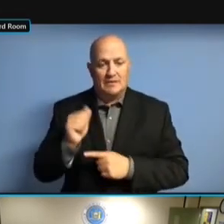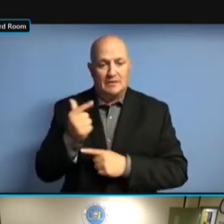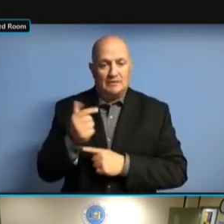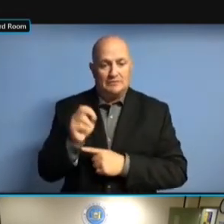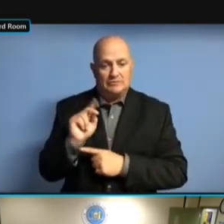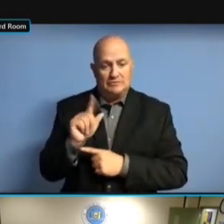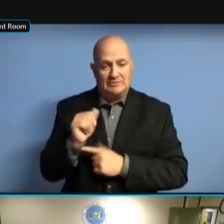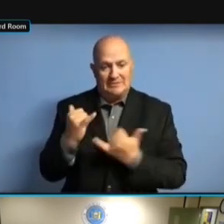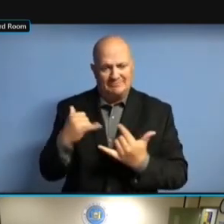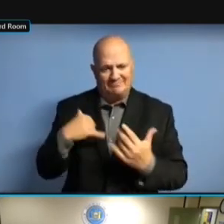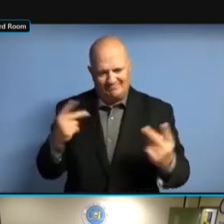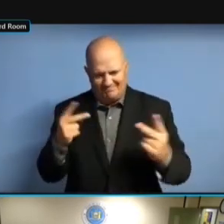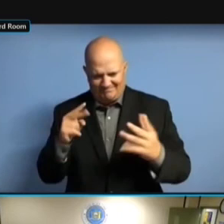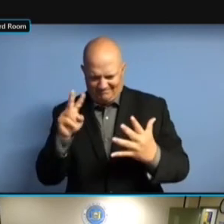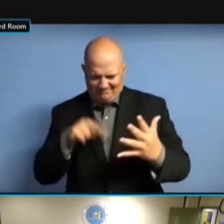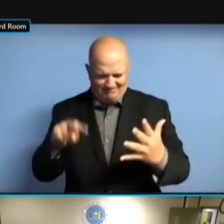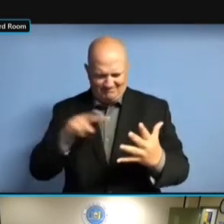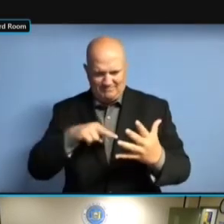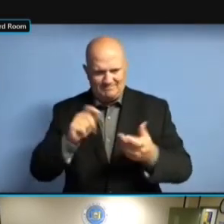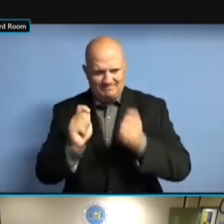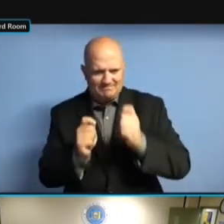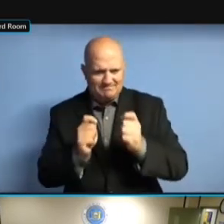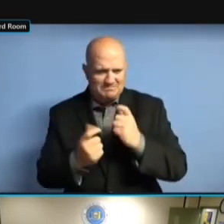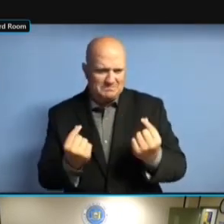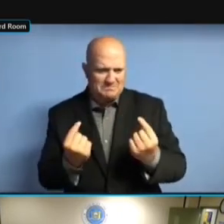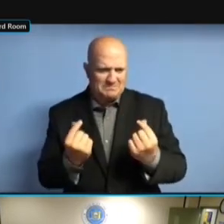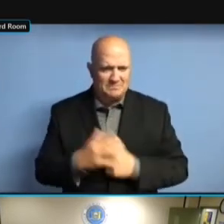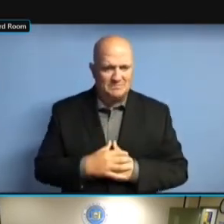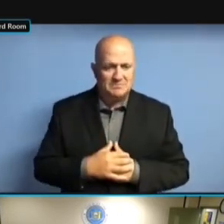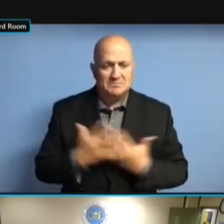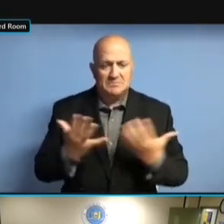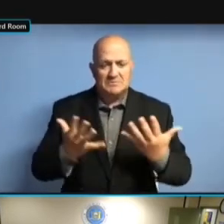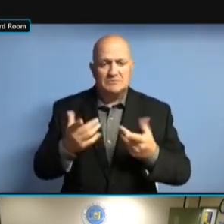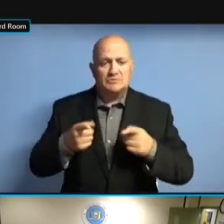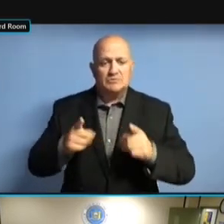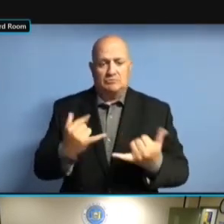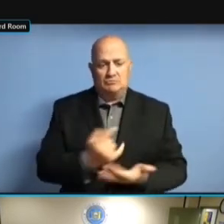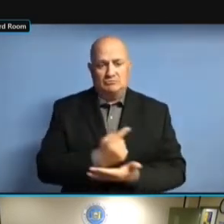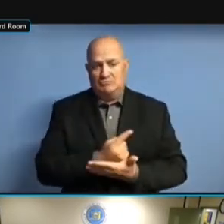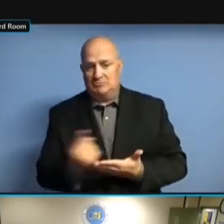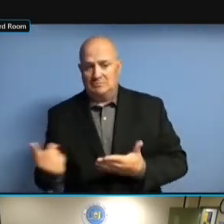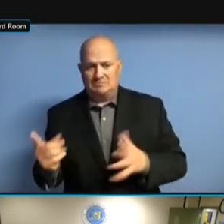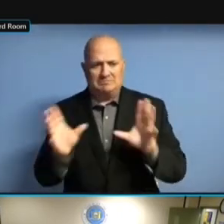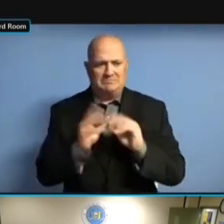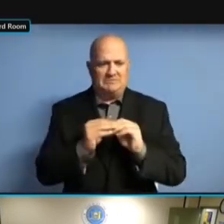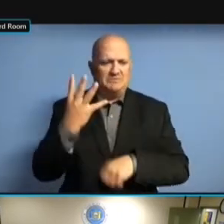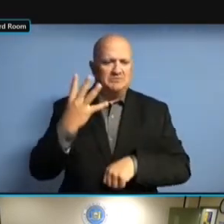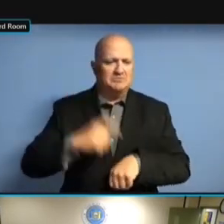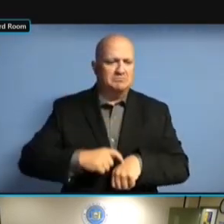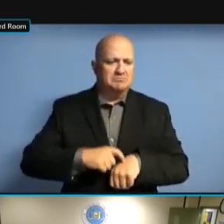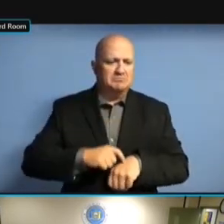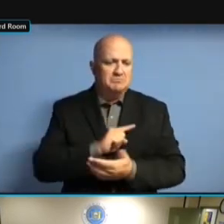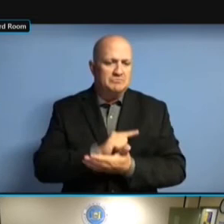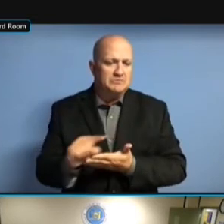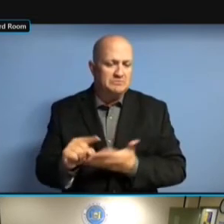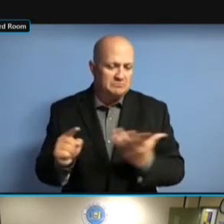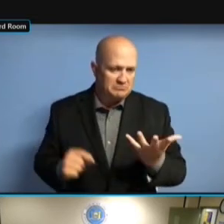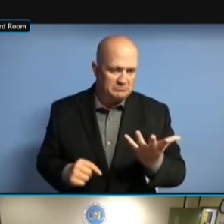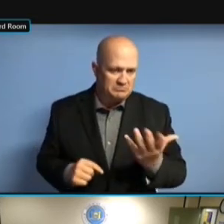WE EXPECT THAT IT WILL BE PROBABLY FOUR AS HE WE EXPECT THAT IT WILL BE PROBABLY FOUR AS HE GOES WE EXPECT THAT IT WILL BE PROBABLY FOUR AS HE GOES OVER PROBABLY FOUR AS HE GOES OVER PROBABLY FOUR AS HE GOES OVER THE PROBABLY FOUR AS HE GOES OVER THE COURSE PROBABLY FOUR AS HE GOES OVER THE COURSE OF PROBABLY FOUR AS HE GOES OVER THE COURSE OF TWO PROBABLY FOUR AS HE GOES OVER THE COURSE OF TWO WEEKS. THE COURSE OF TWO WEEKS. THE COURSE OF TWO WEEKS. ABSENTEE THE COURSE OF TWO WEEKS. ABSENTEE BALLOT THE COURSE OF TWO WEEKS. ABSENTEE BALLOT PORTAL, THE COURSE OF TWO WEEKS. ABSENTEE BALLOT PORTAL, REQUEST ABSENTEE BALLOT PORTAL, REQUEST ABSENTEE BALLOT PORTAL, REQUEST PORTAL, ABSENTEE BALLOT PORTAL, REQUEST PORTAL, WE ABSENTEE BALLOT PORTAL, REQUEST PORTAL, WE CONTINUE ABSENTEE BALLOT PORTAL, REQUEST PORTAL, WE CONTINUE TO ABSENTEE BALLOT PORTAL, REQUEST PORTAL, WE CONTINUE TO RECEIVE PORTAL, WE CONTINUE TO RECEIVE